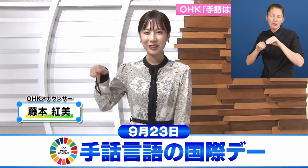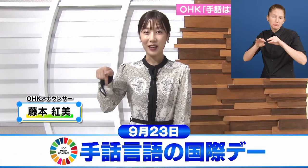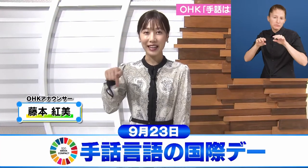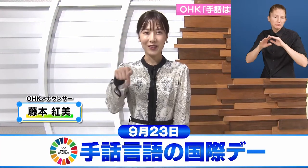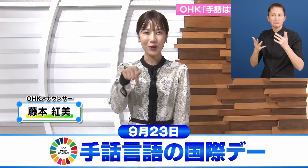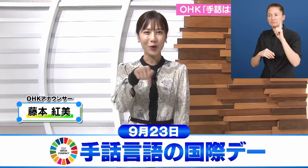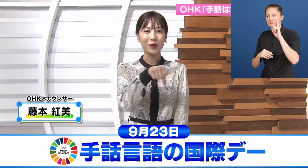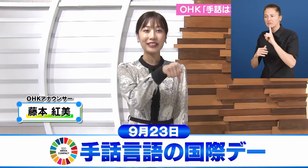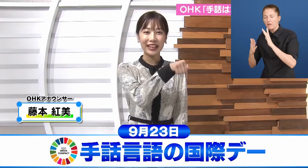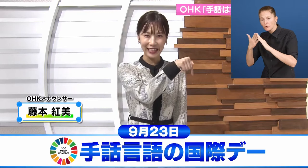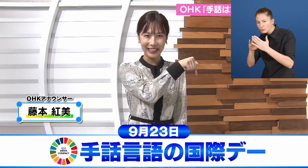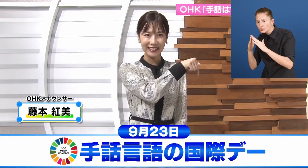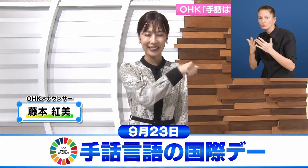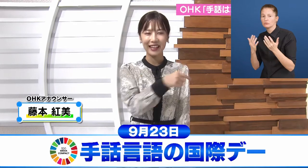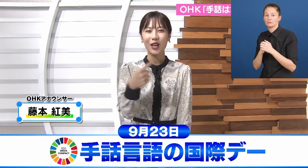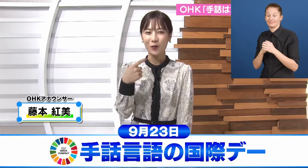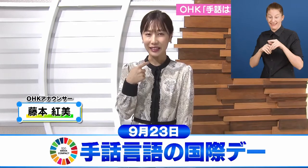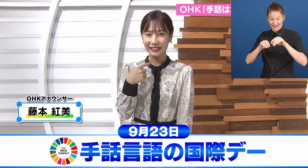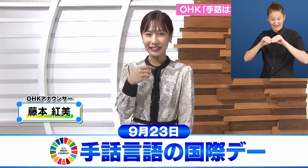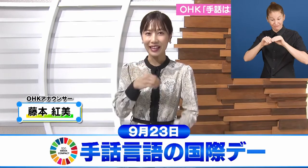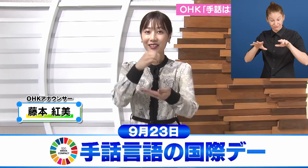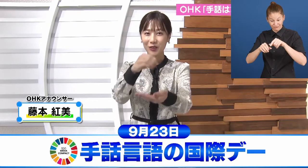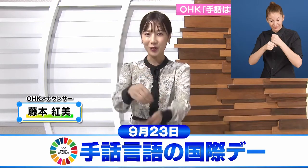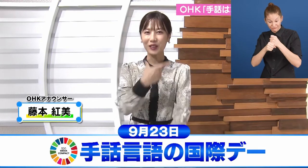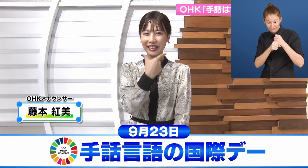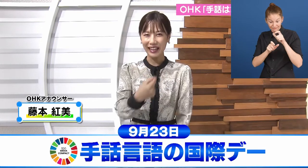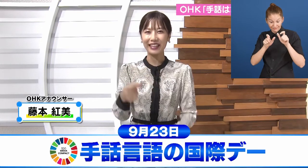is produced mainly by deaf people themselves. Launched